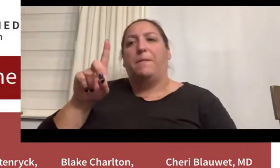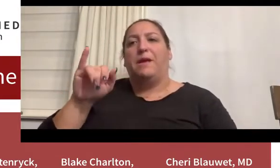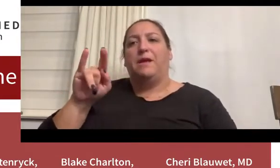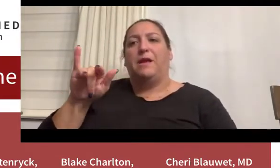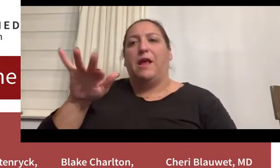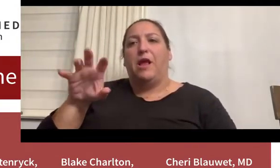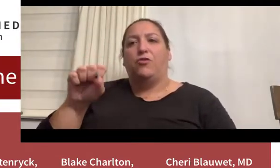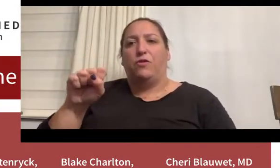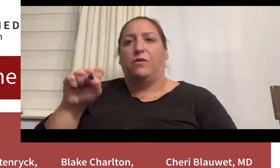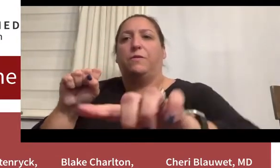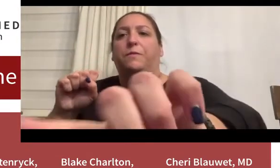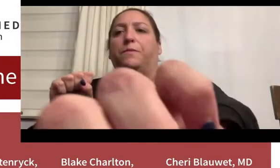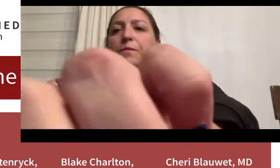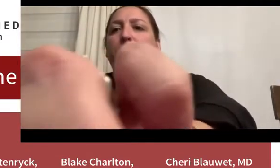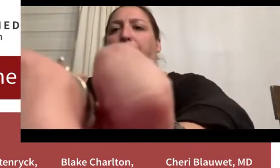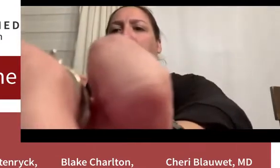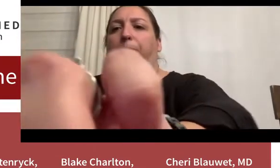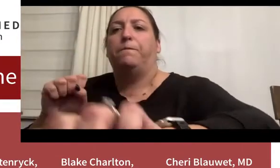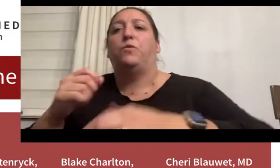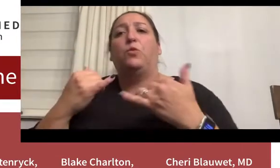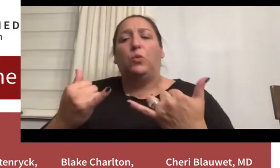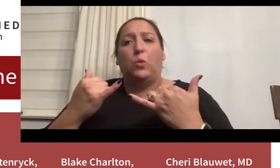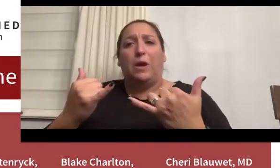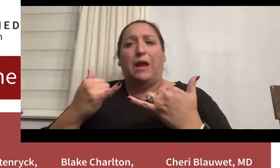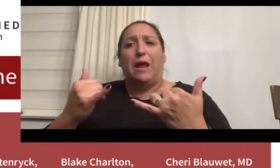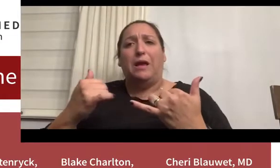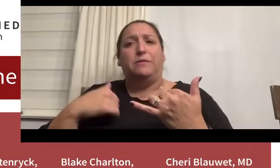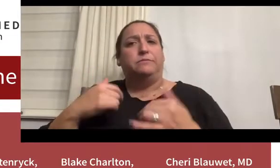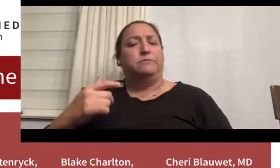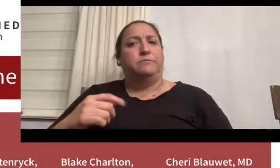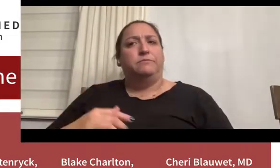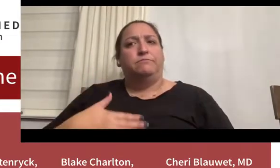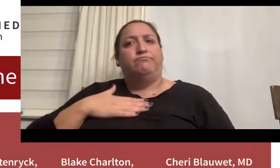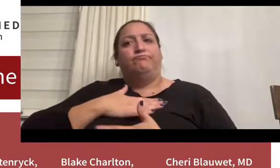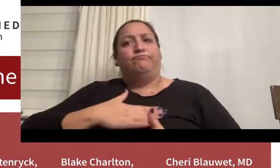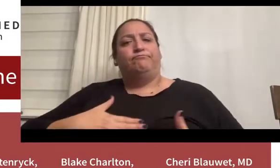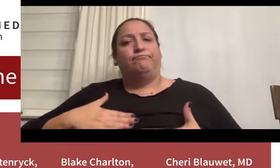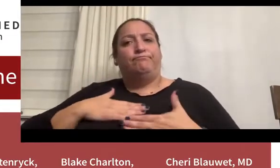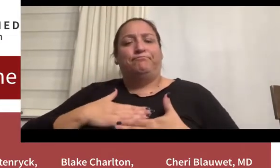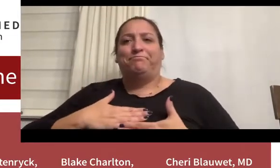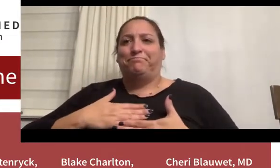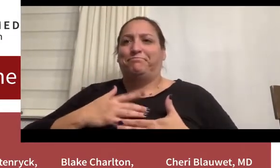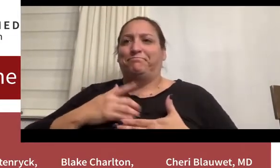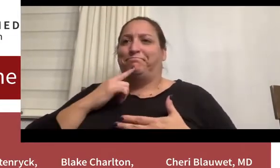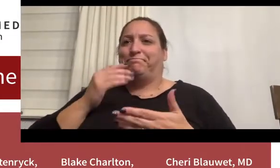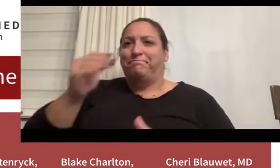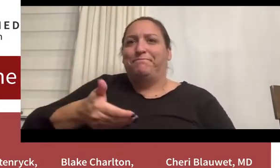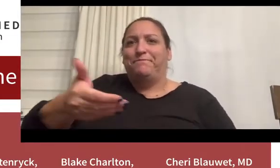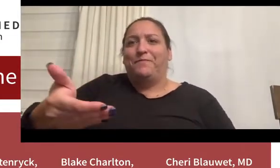Today I have the distinct pleasure of introducing our 4 panelists,